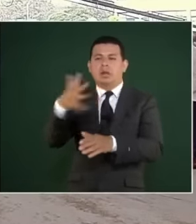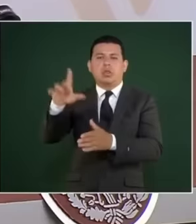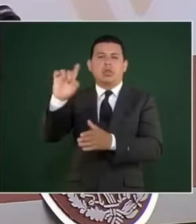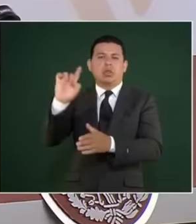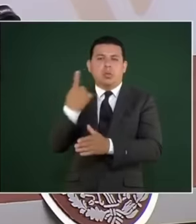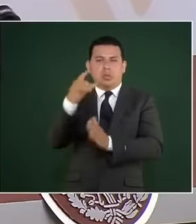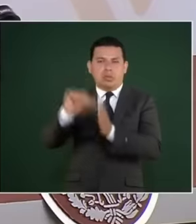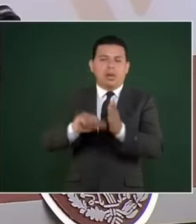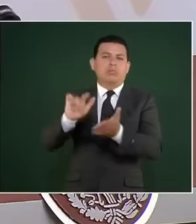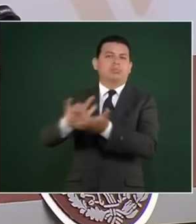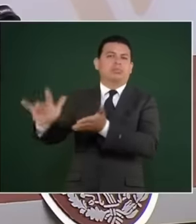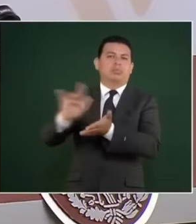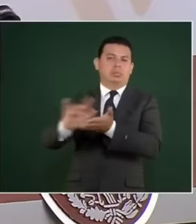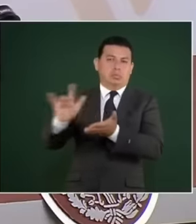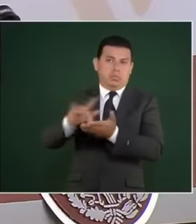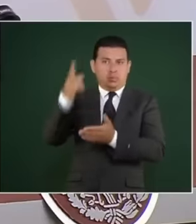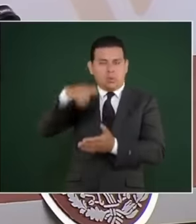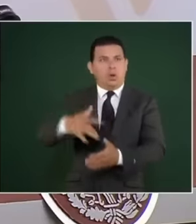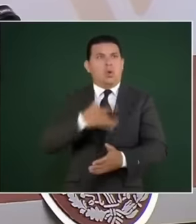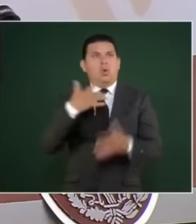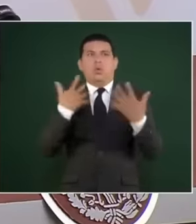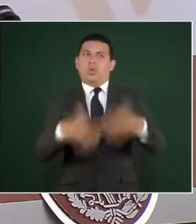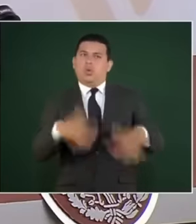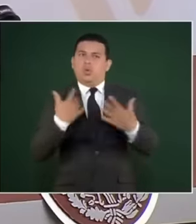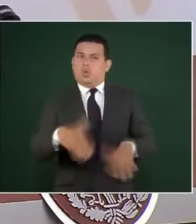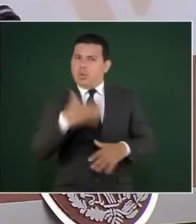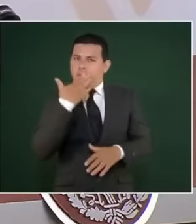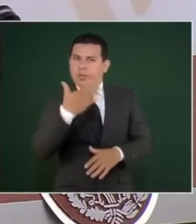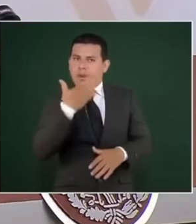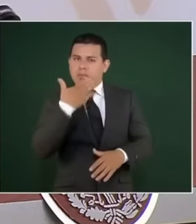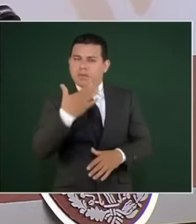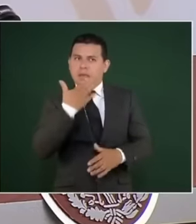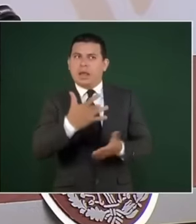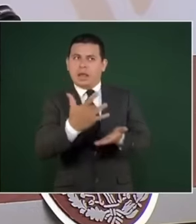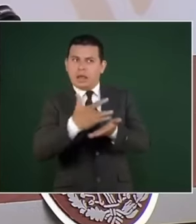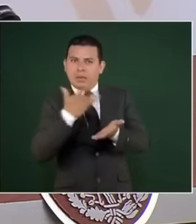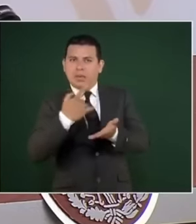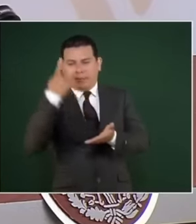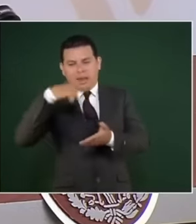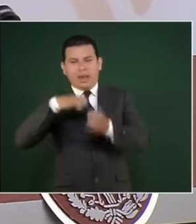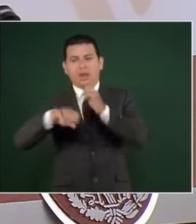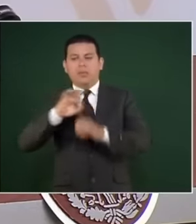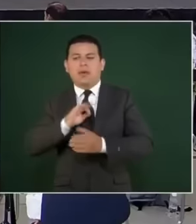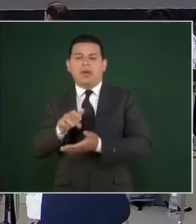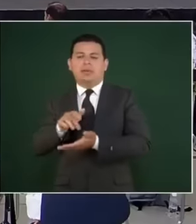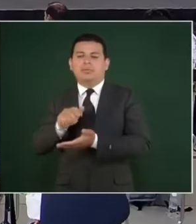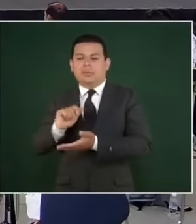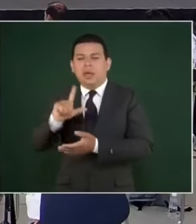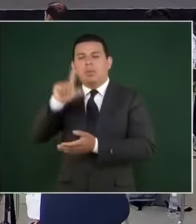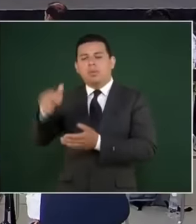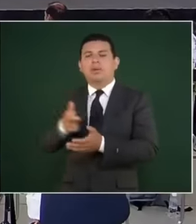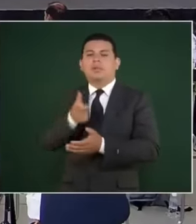a month which is wonderful for them and eh And And then there is an incentive for them to return.